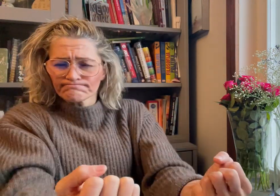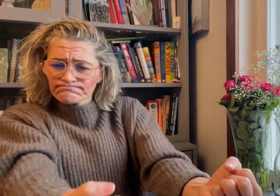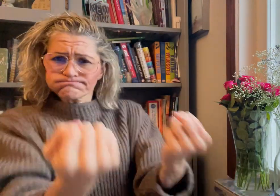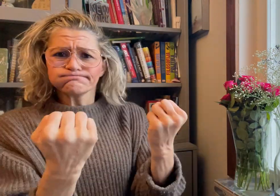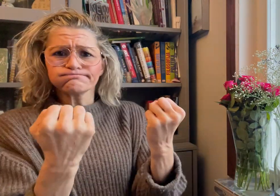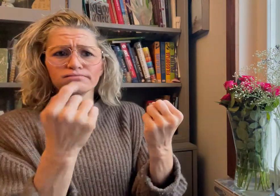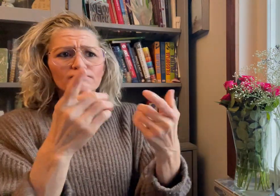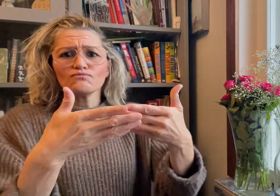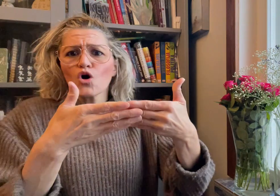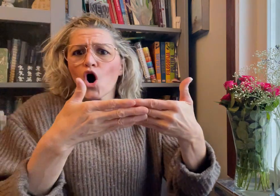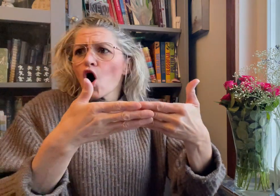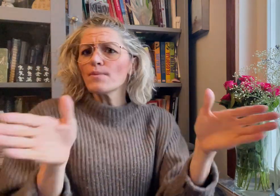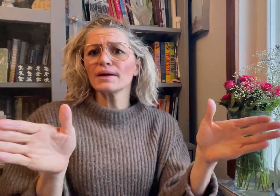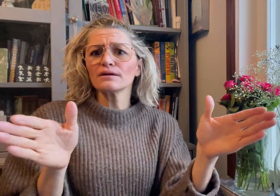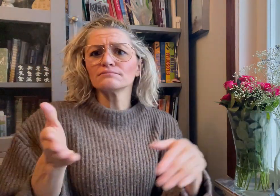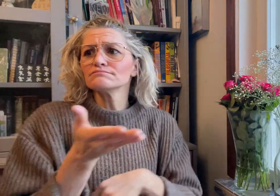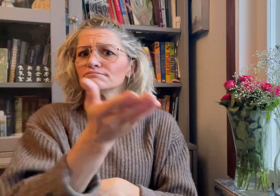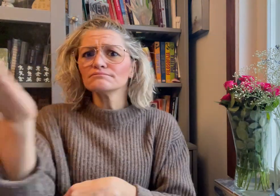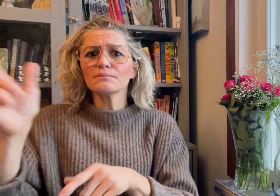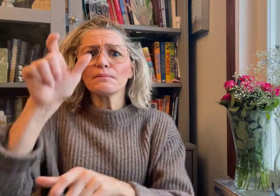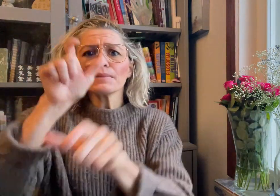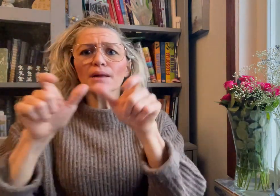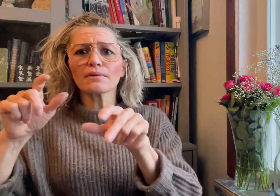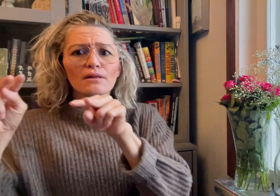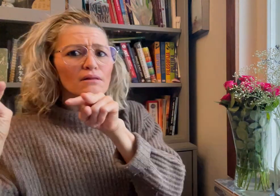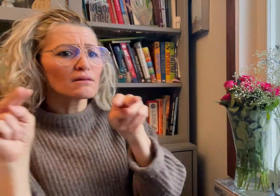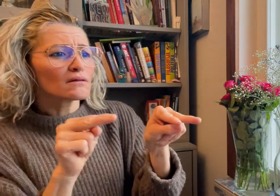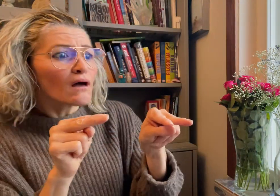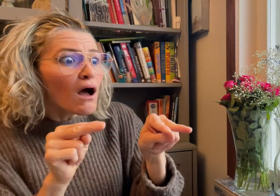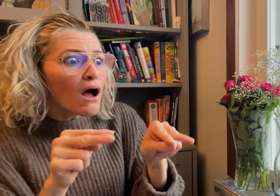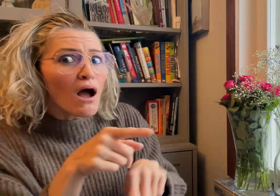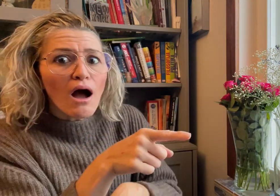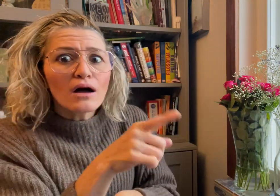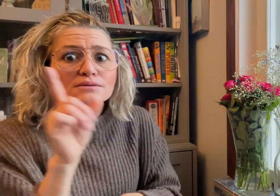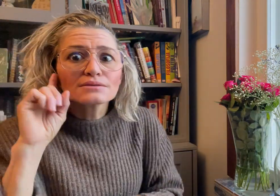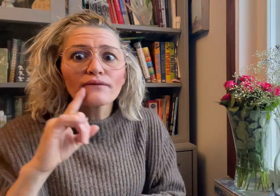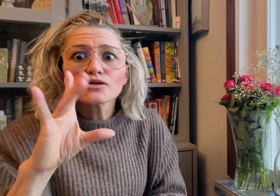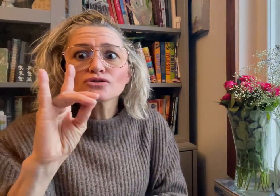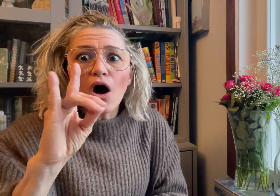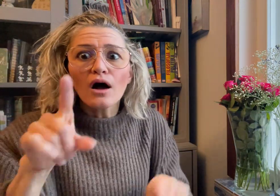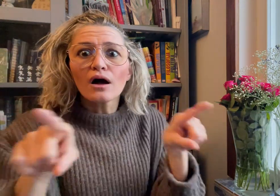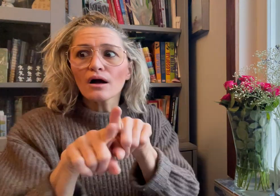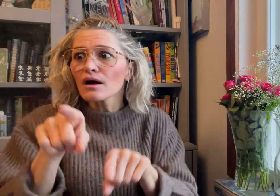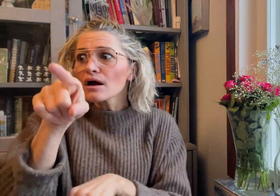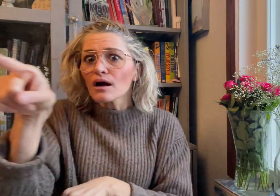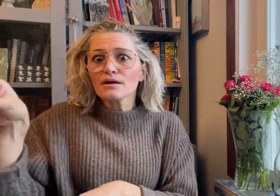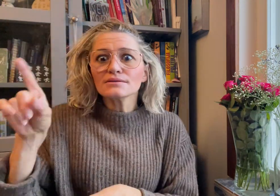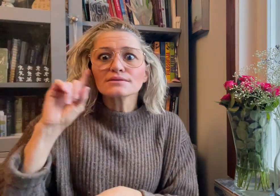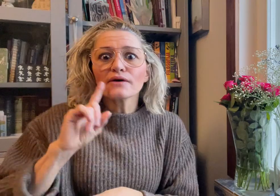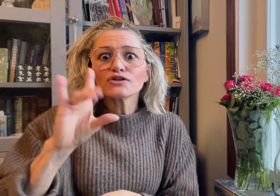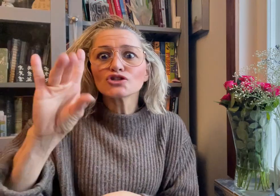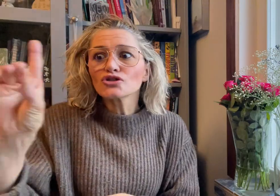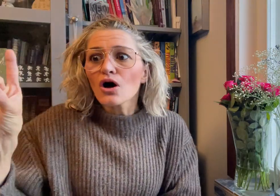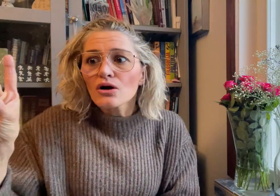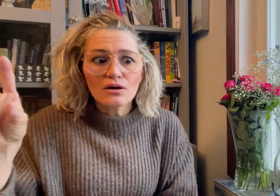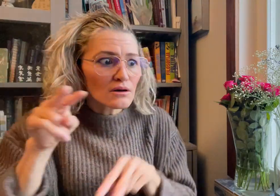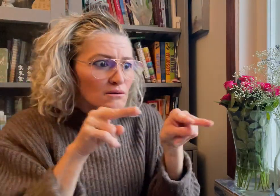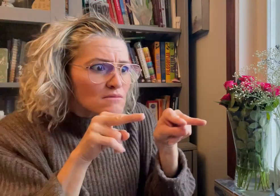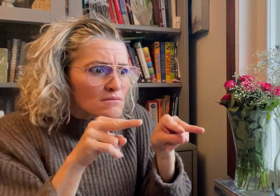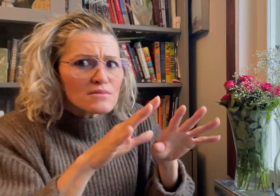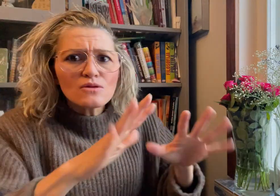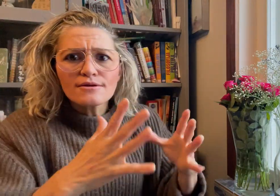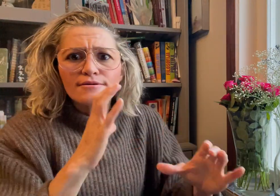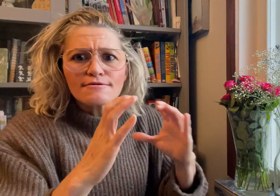strengthen their communication if they also have a Deaf dog.